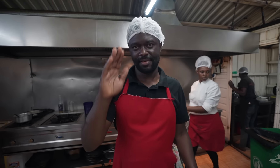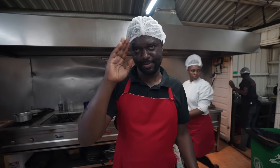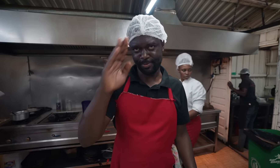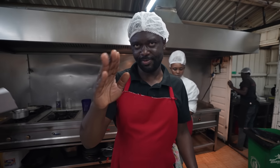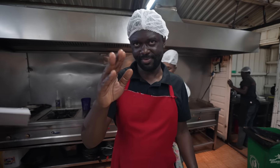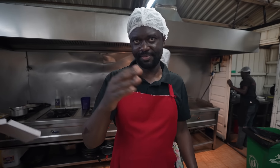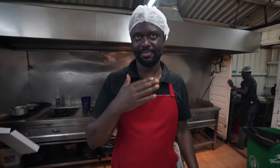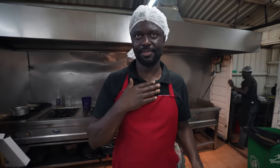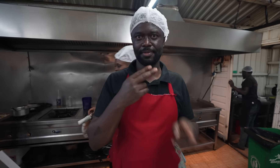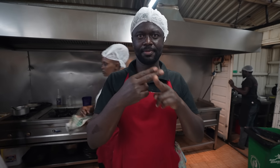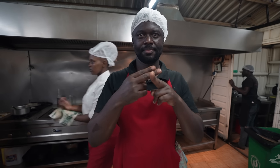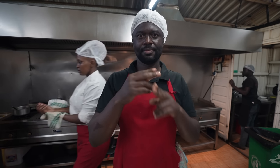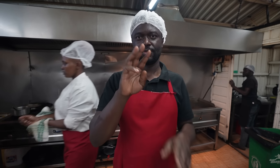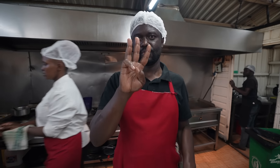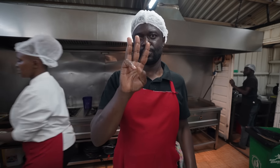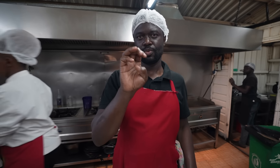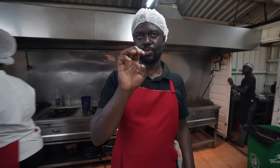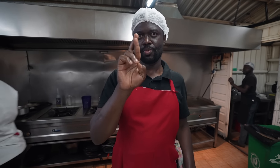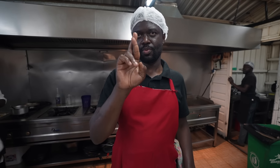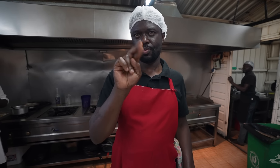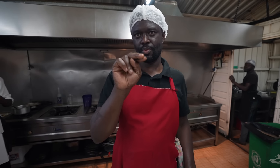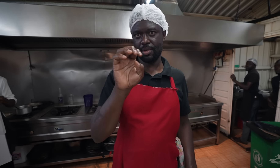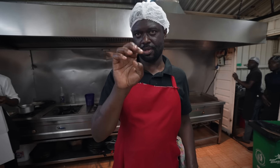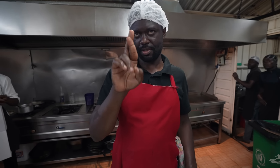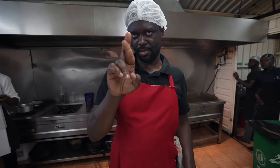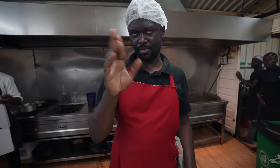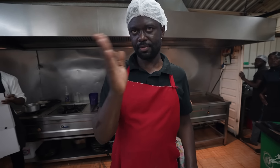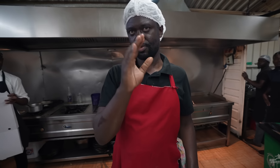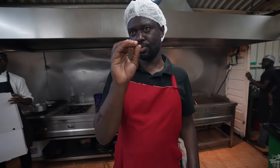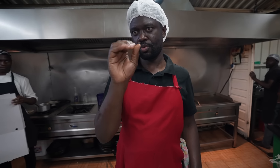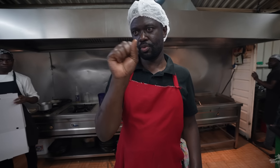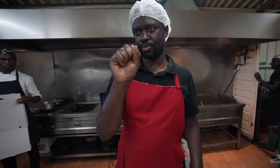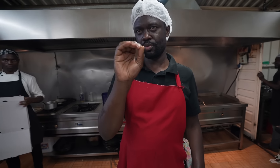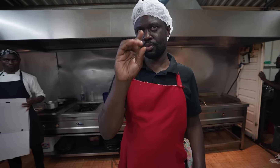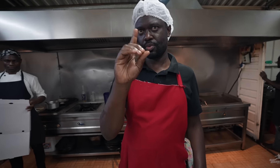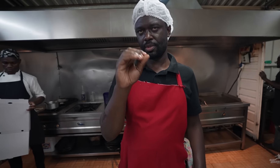Hello, my name is Werner Osodo,